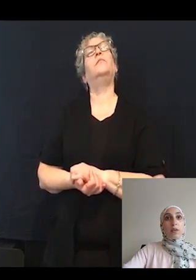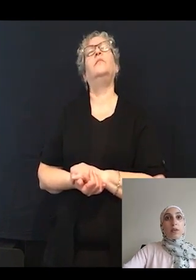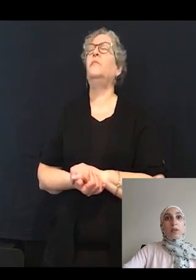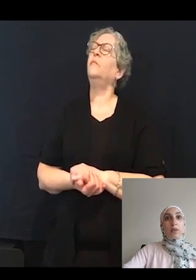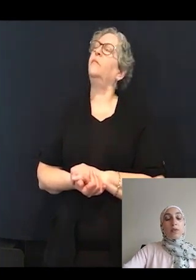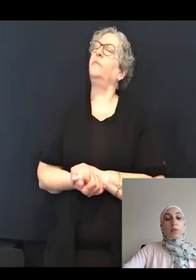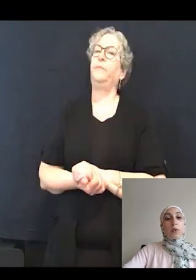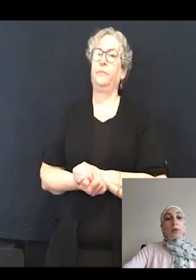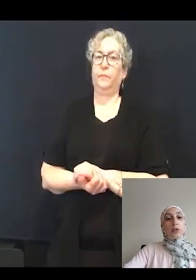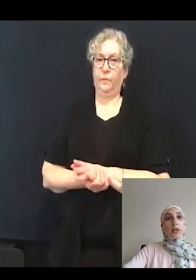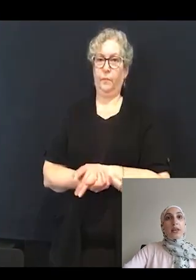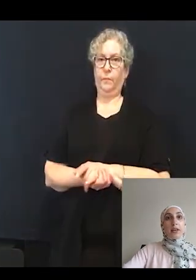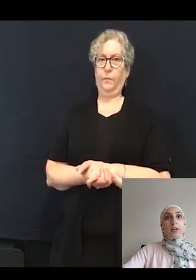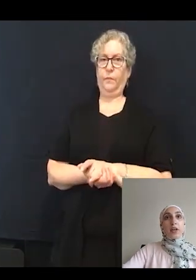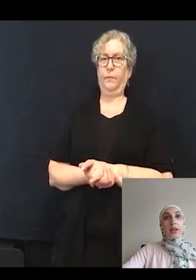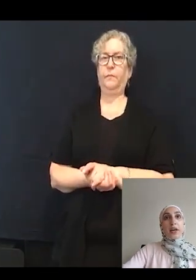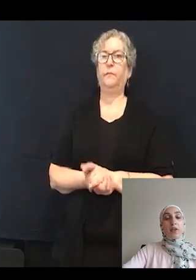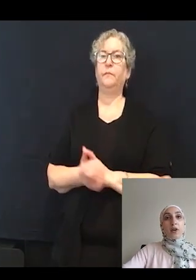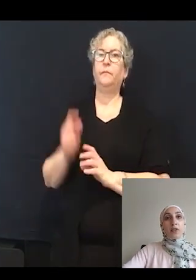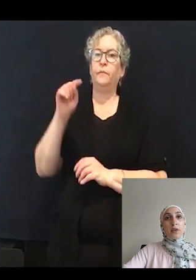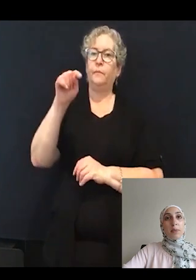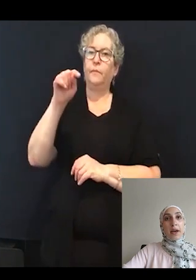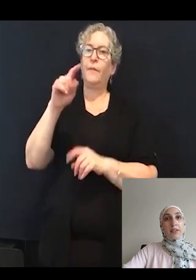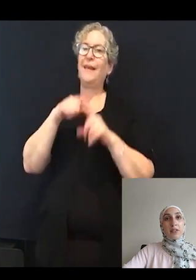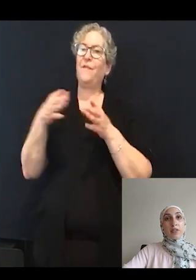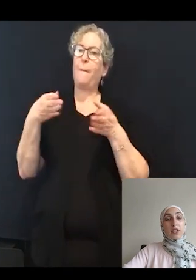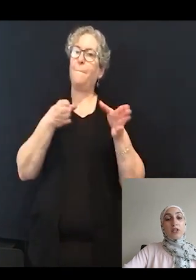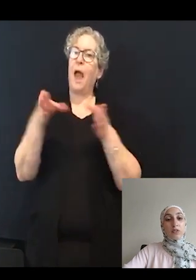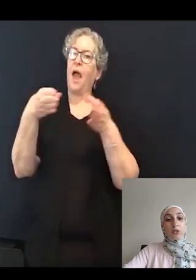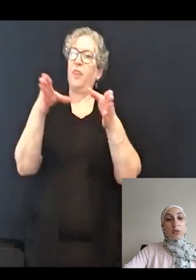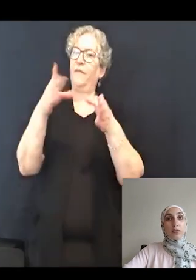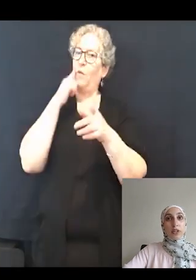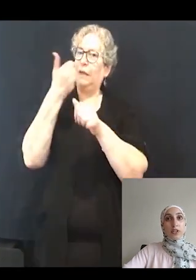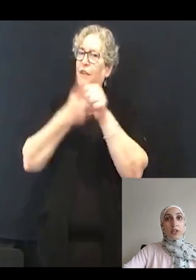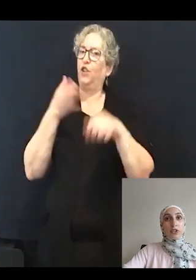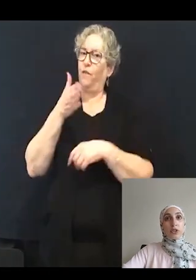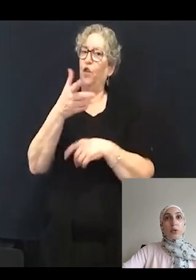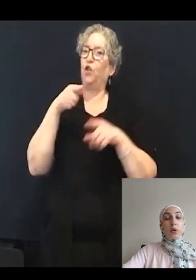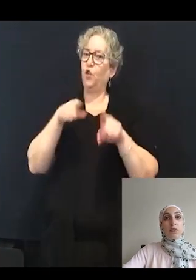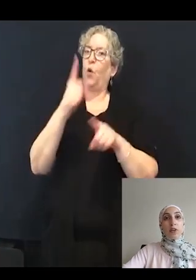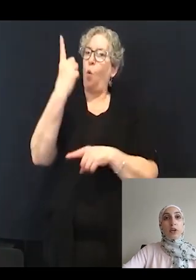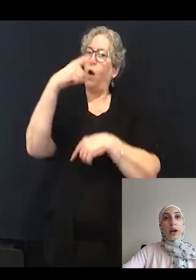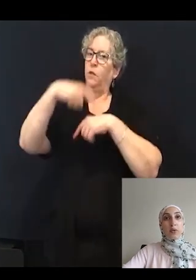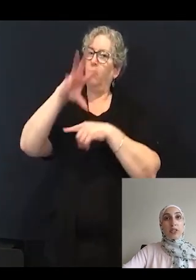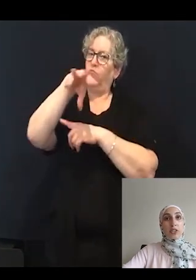What we're looking at here again are the paths of an individual fish during one video acquisition.